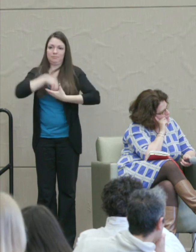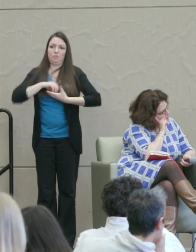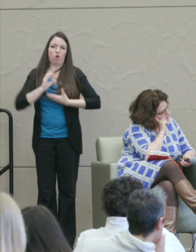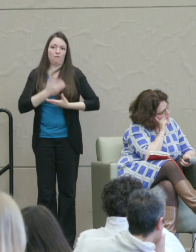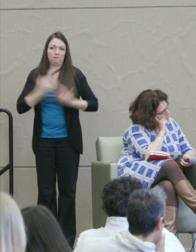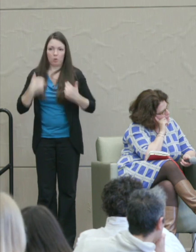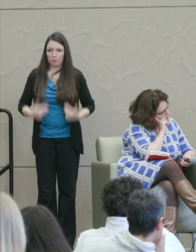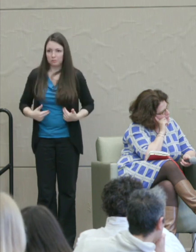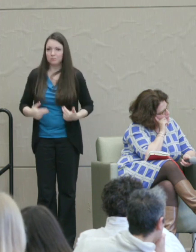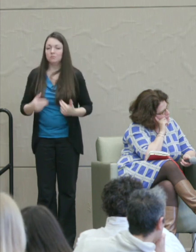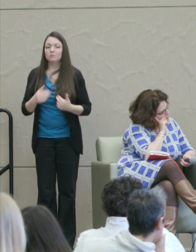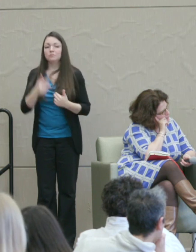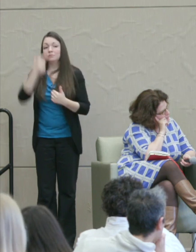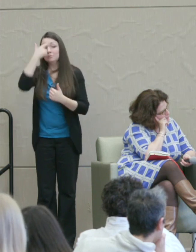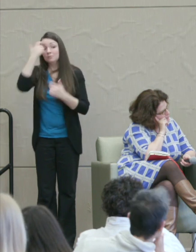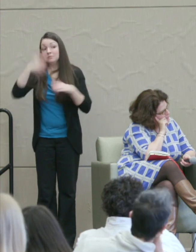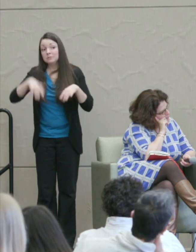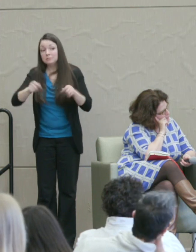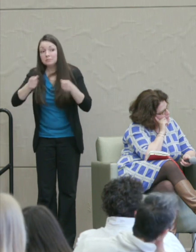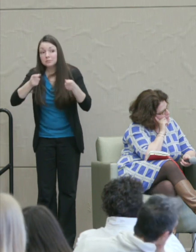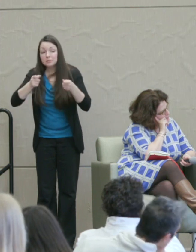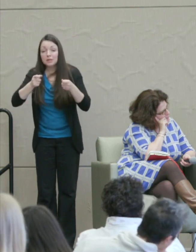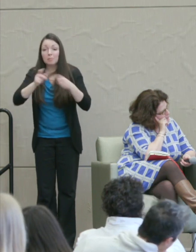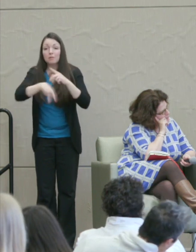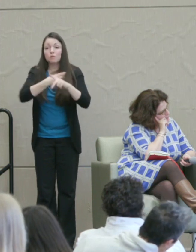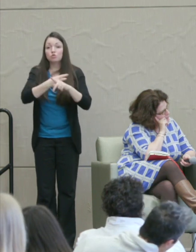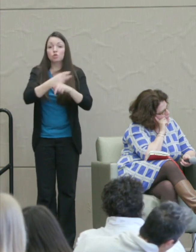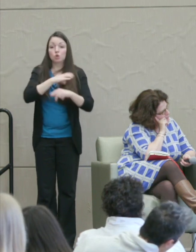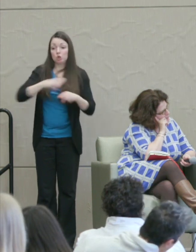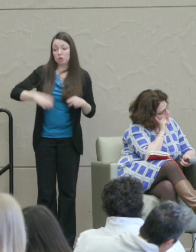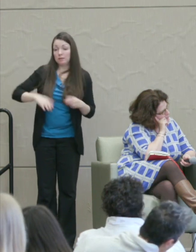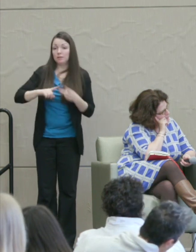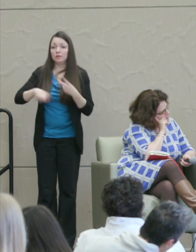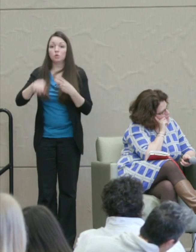dominant version of both Christianity and Judaism endorsed it.